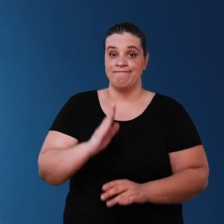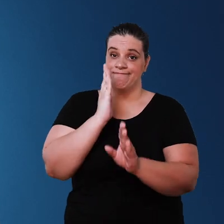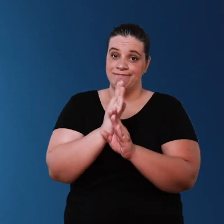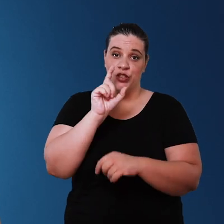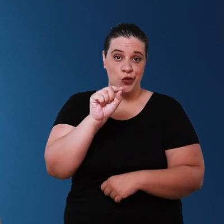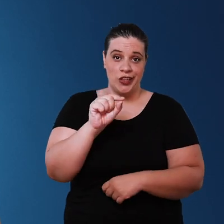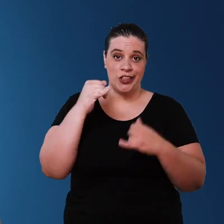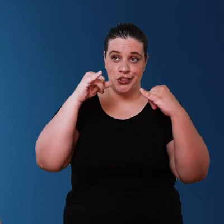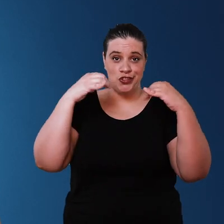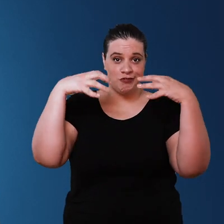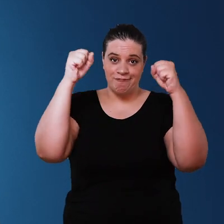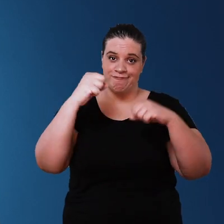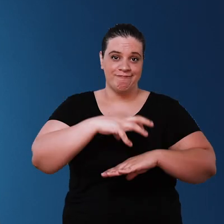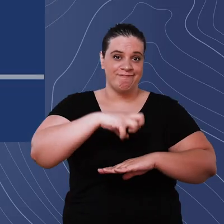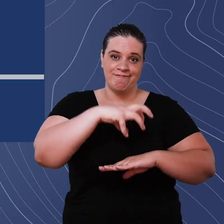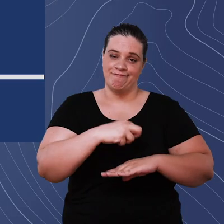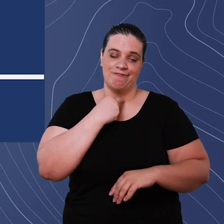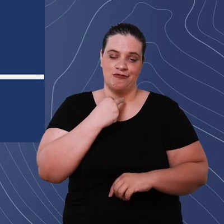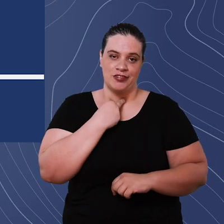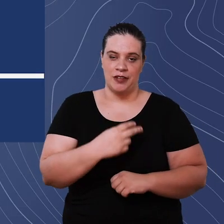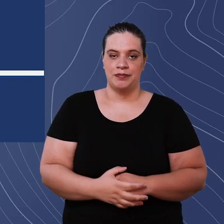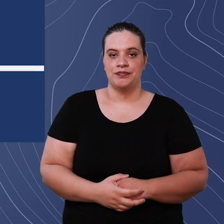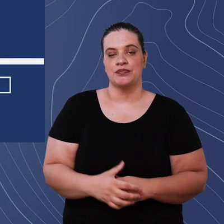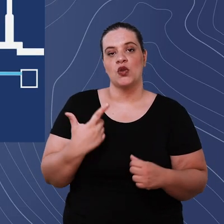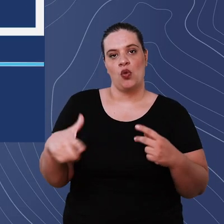you cannot send this water booster pump is an